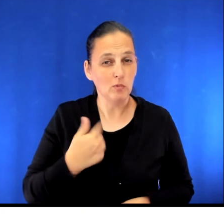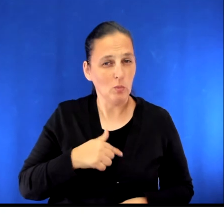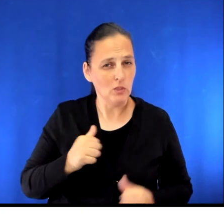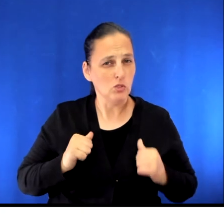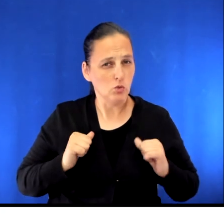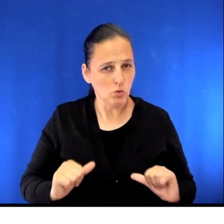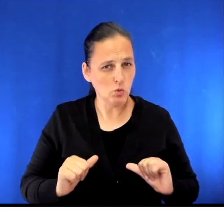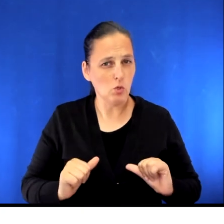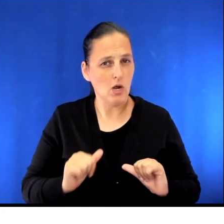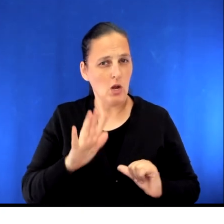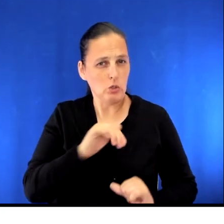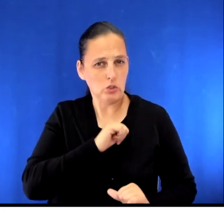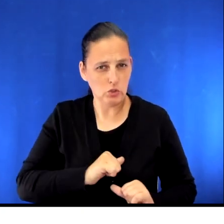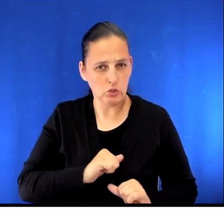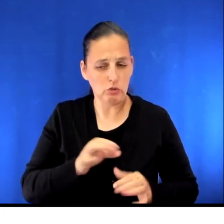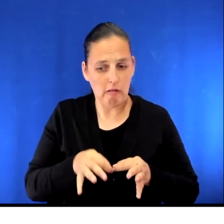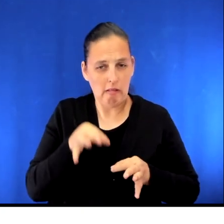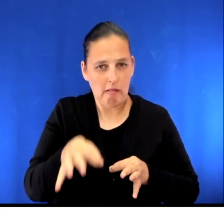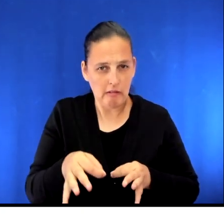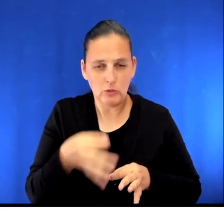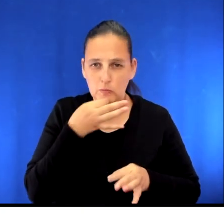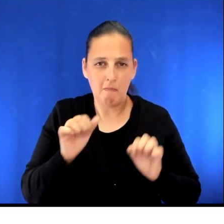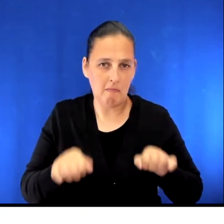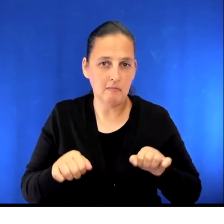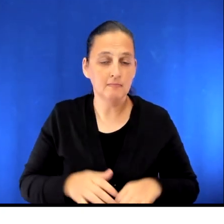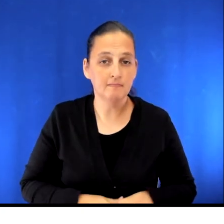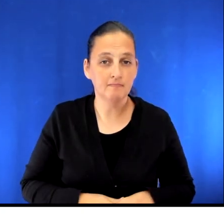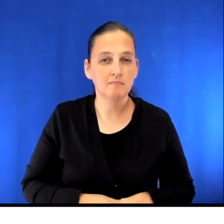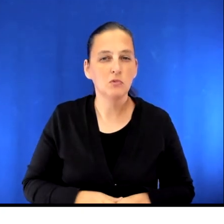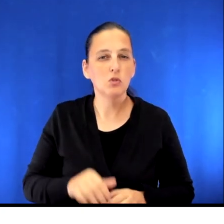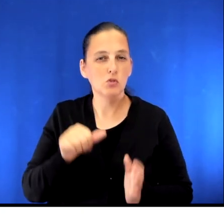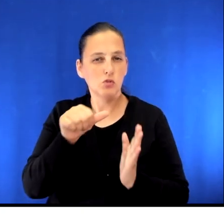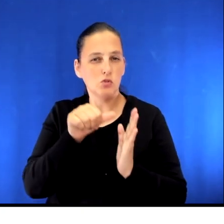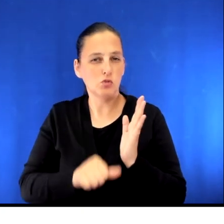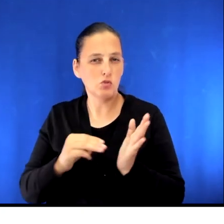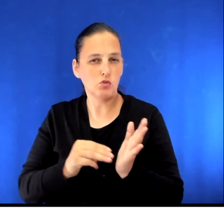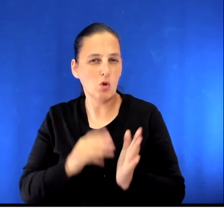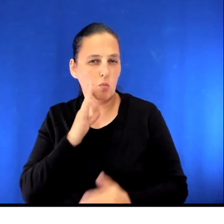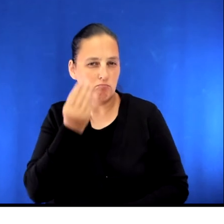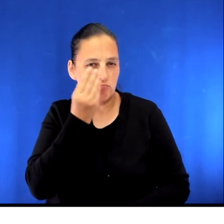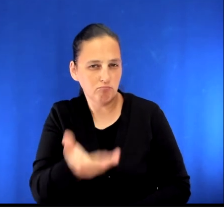will be made to rebook your surgery as soon as we are able. Your surgeon's office will keep you informed of your surgical date.